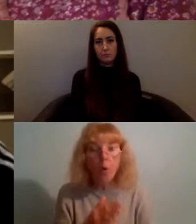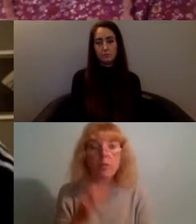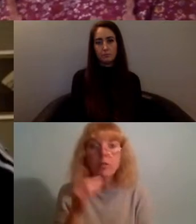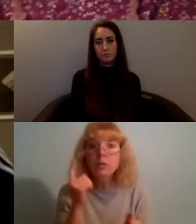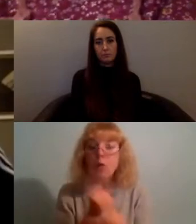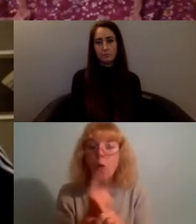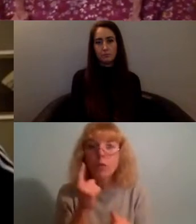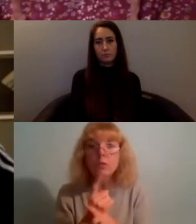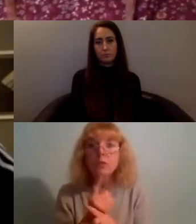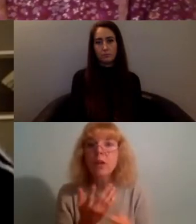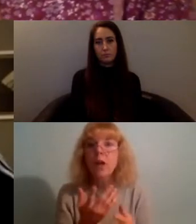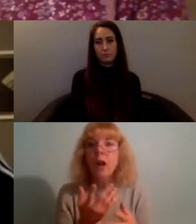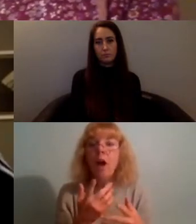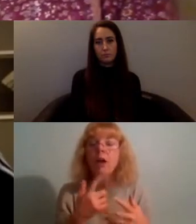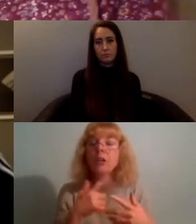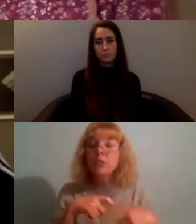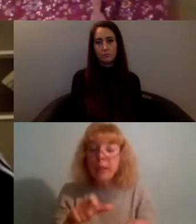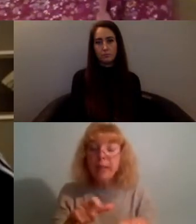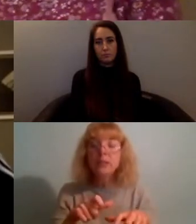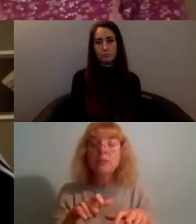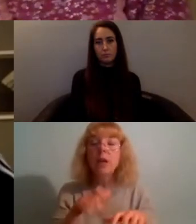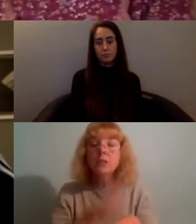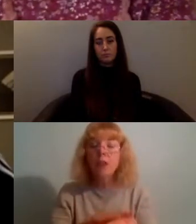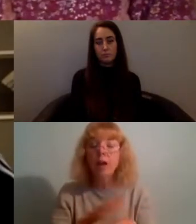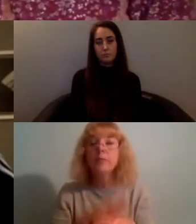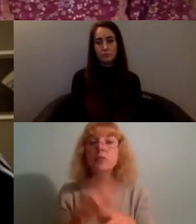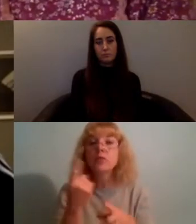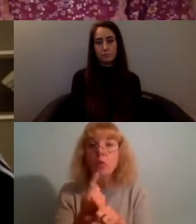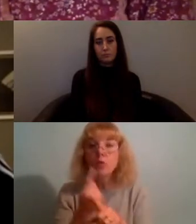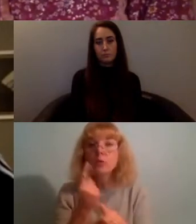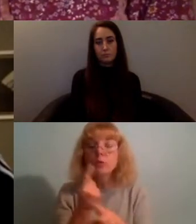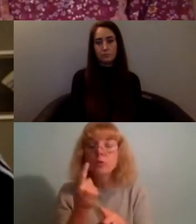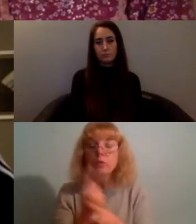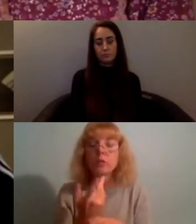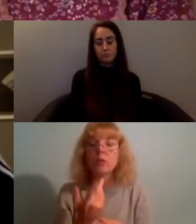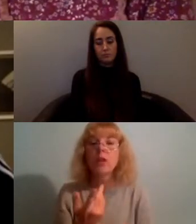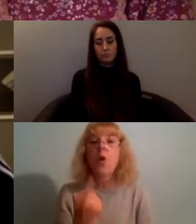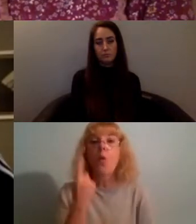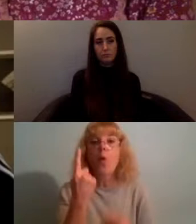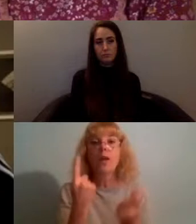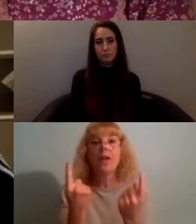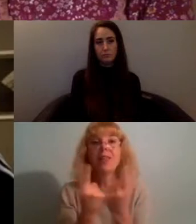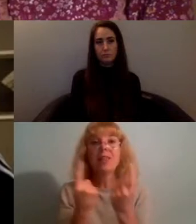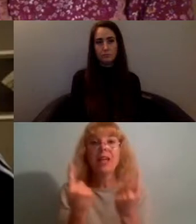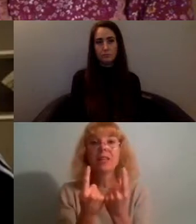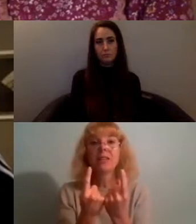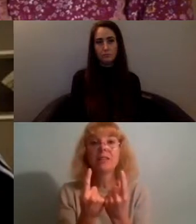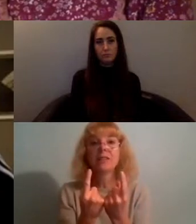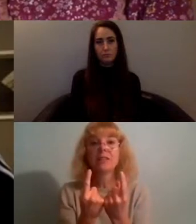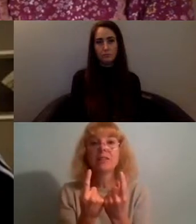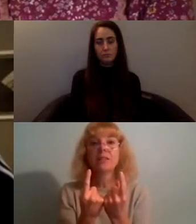all my time talking about but one of the things that I think really related to me